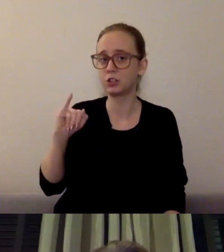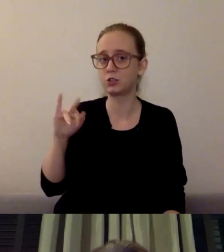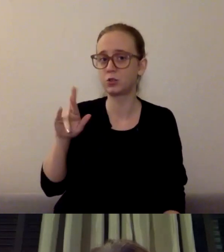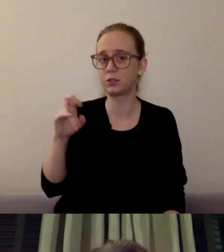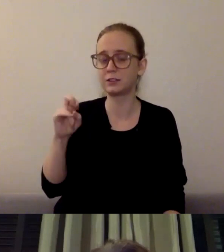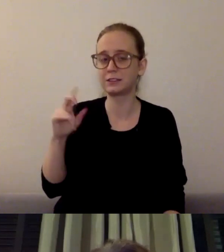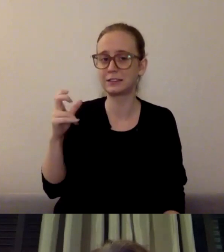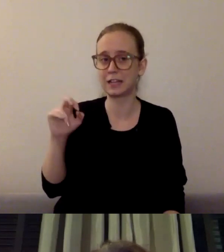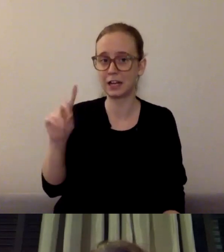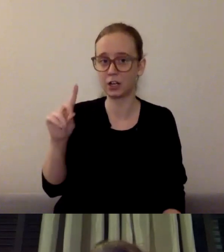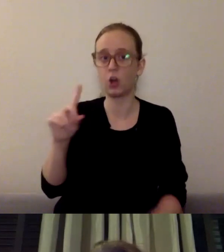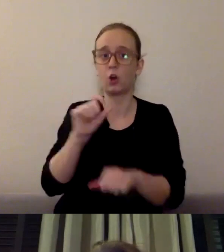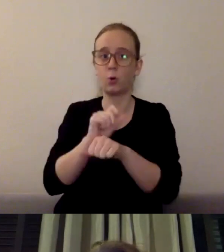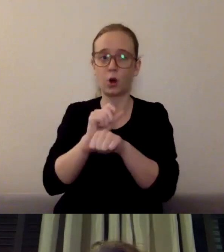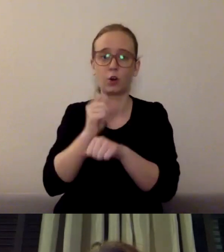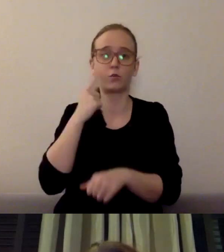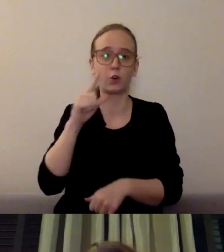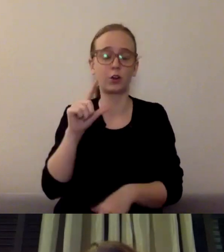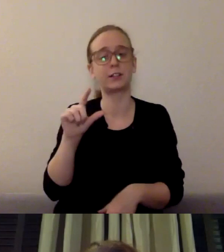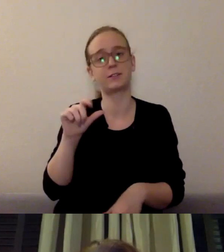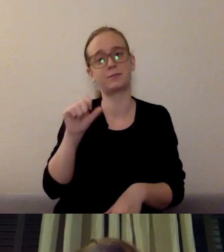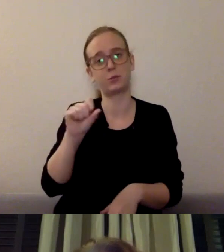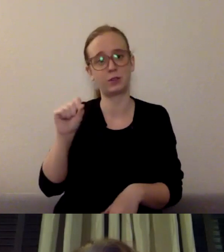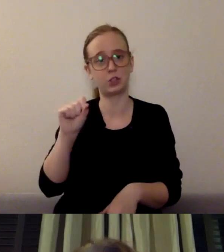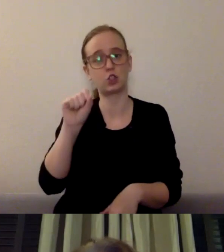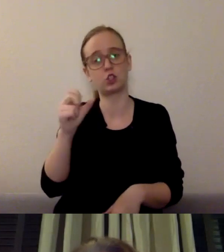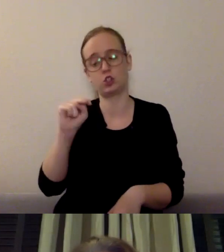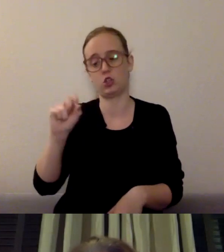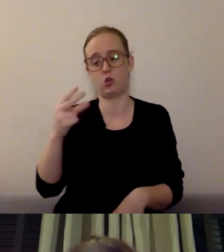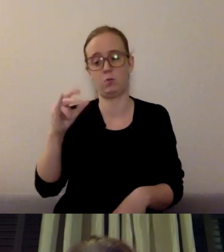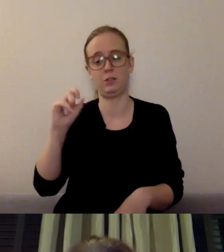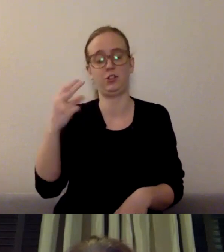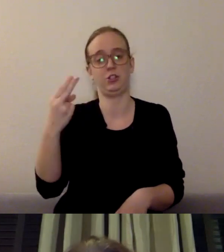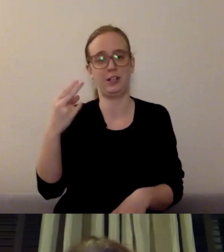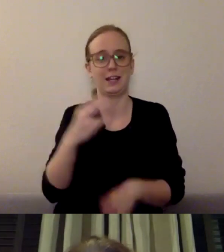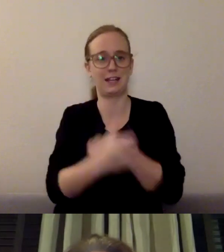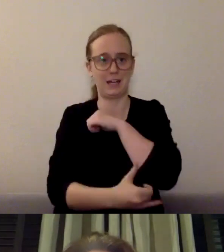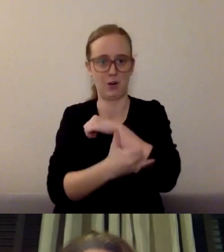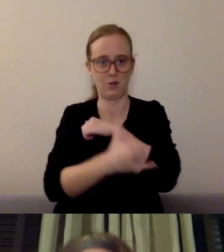I'm a licensed social worker and I've been working in Snohomish County for the last 25 plus years.